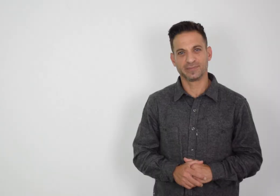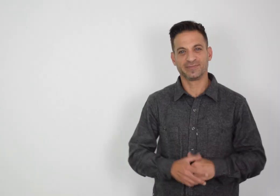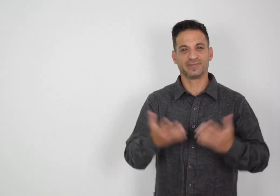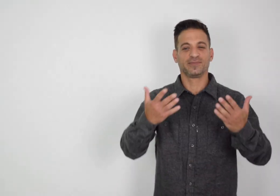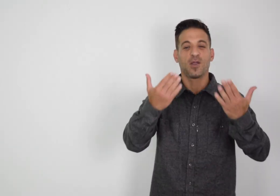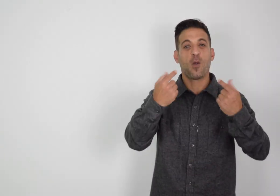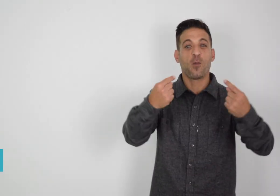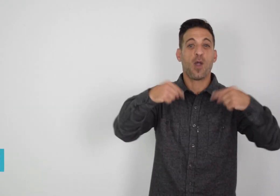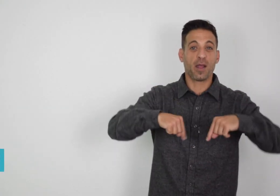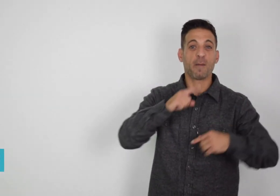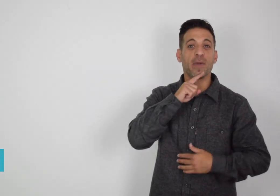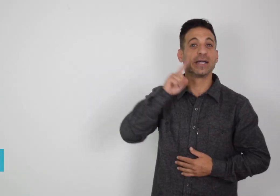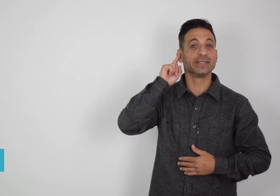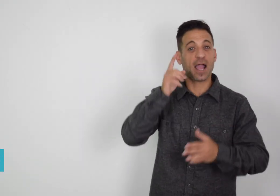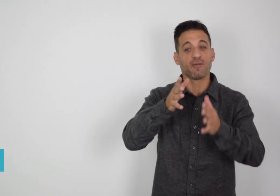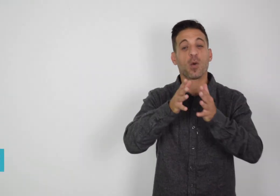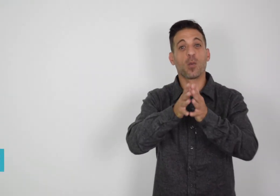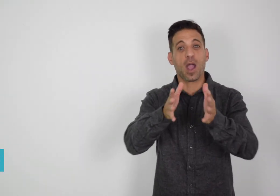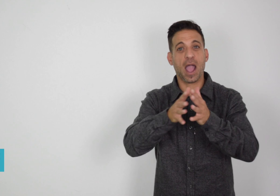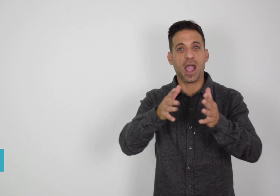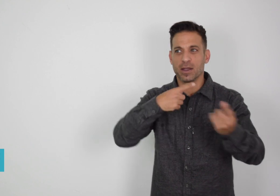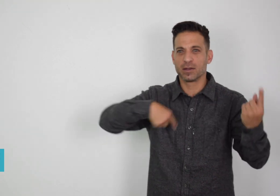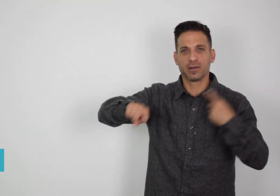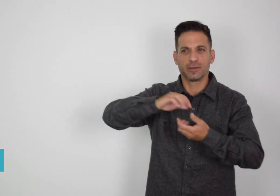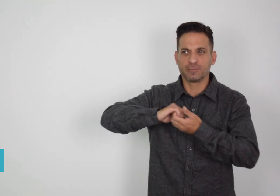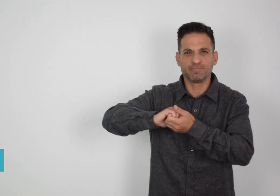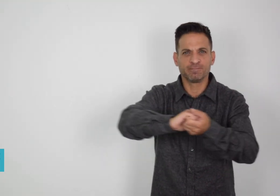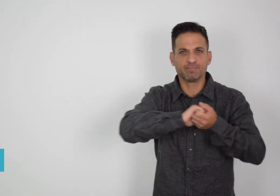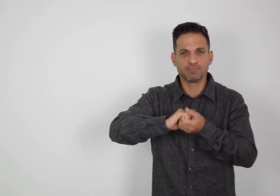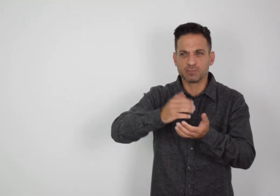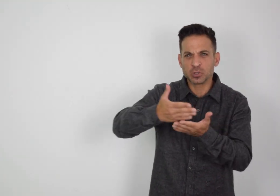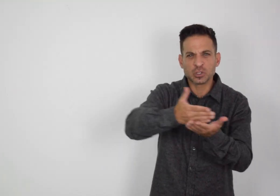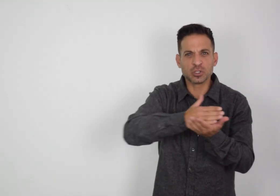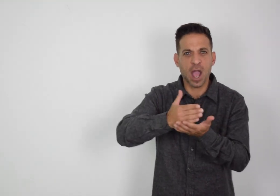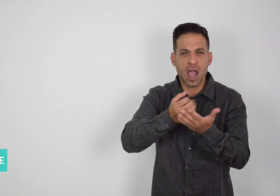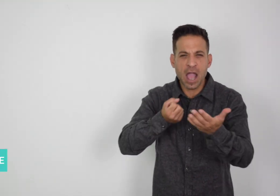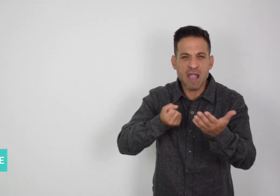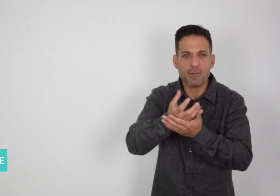Welcome to DeafWire where we share interesting news stories